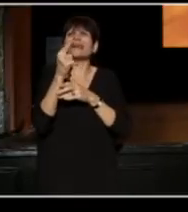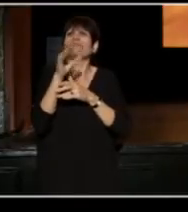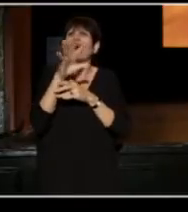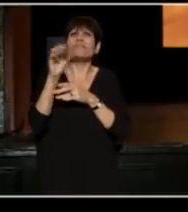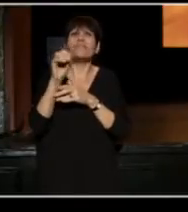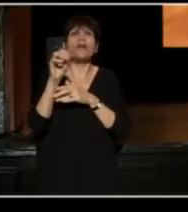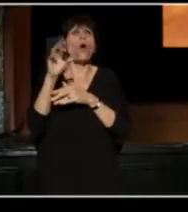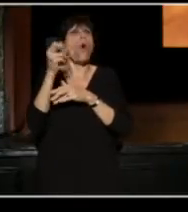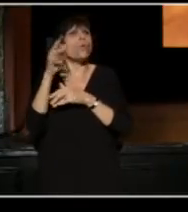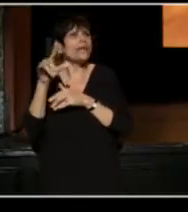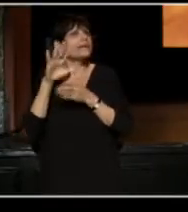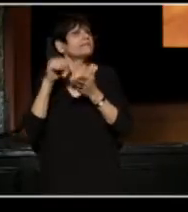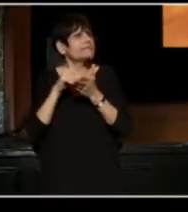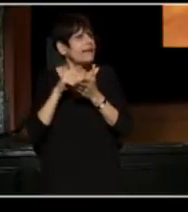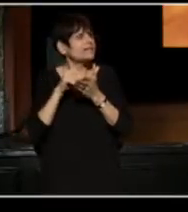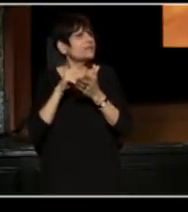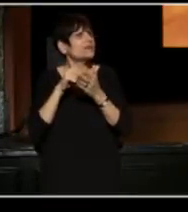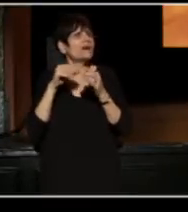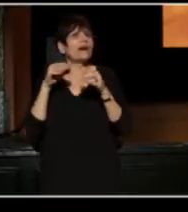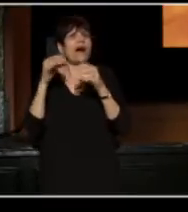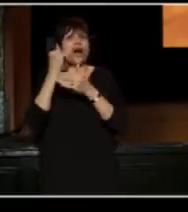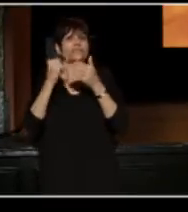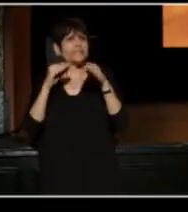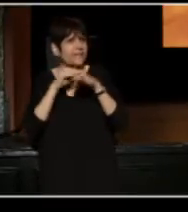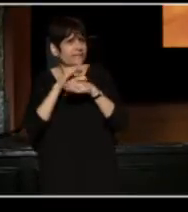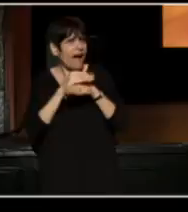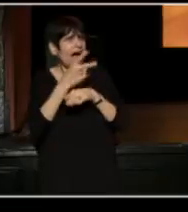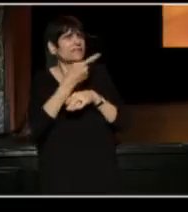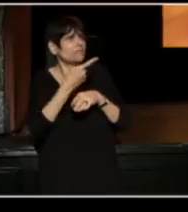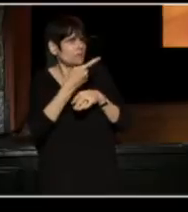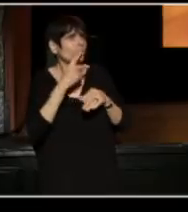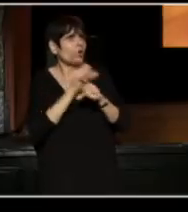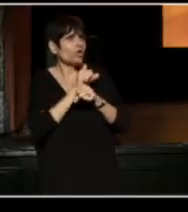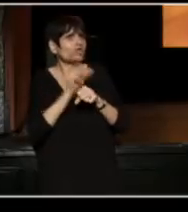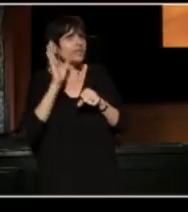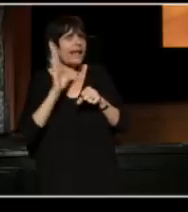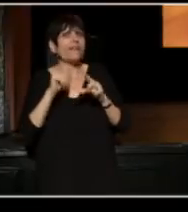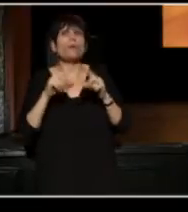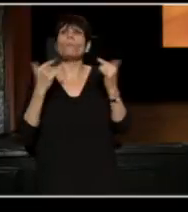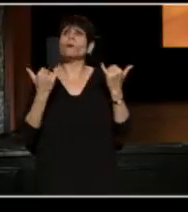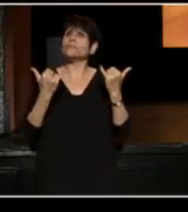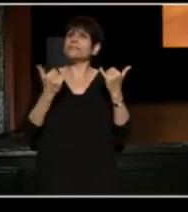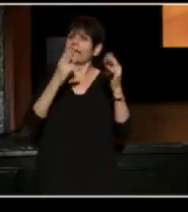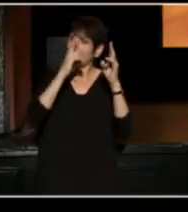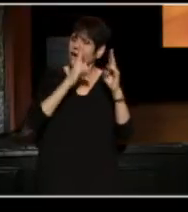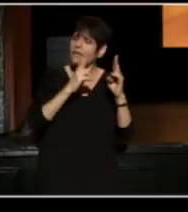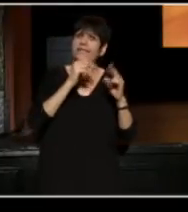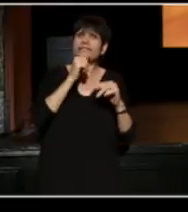he was the Artistic Adviser to Joe Dowling at the Guthrie, where we worked together, but today's Honor is not about all of that